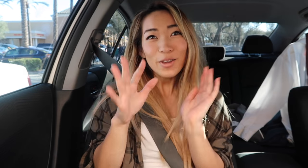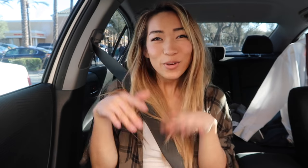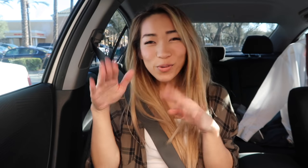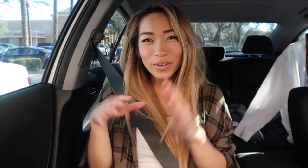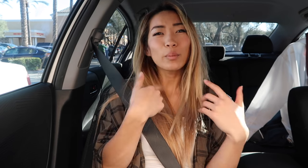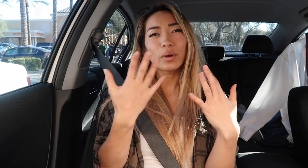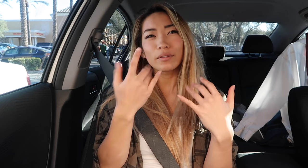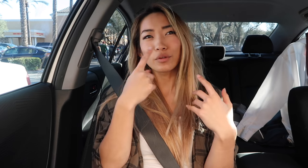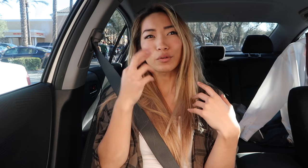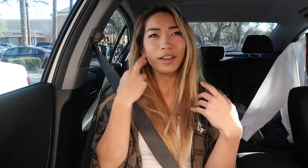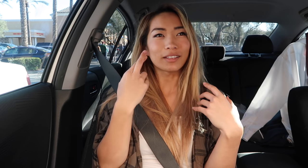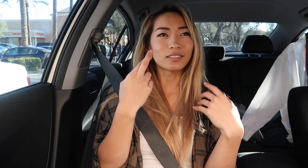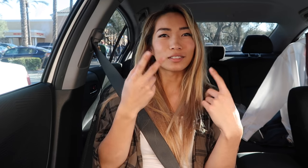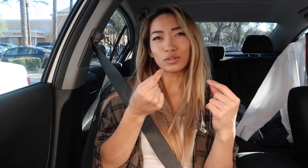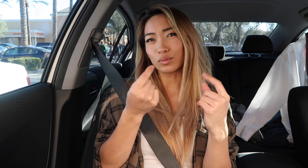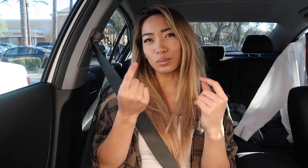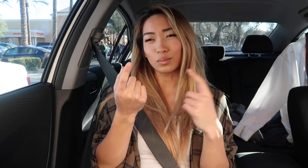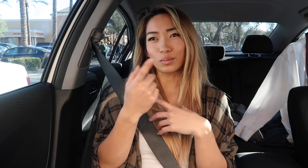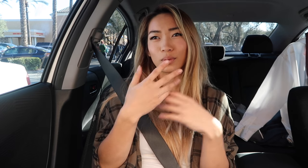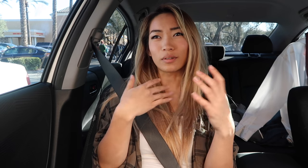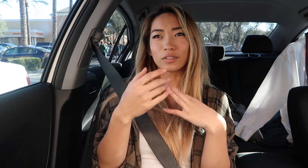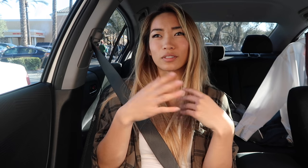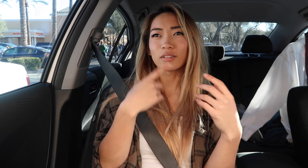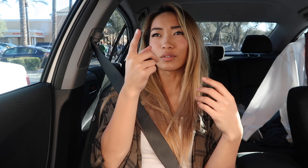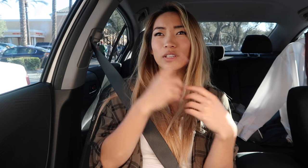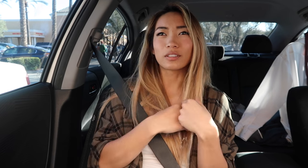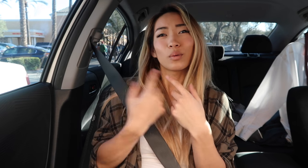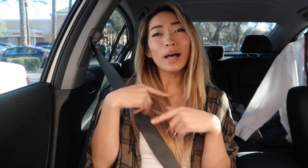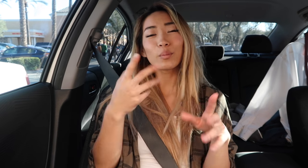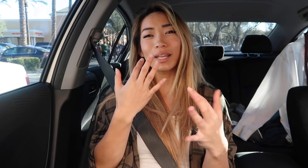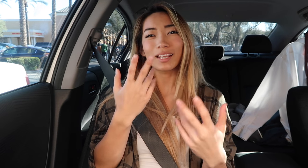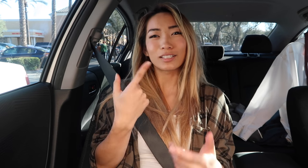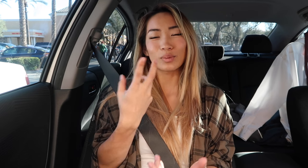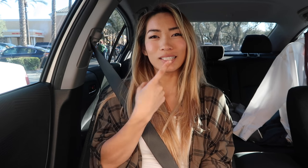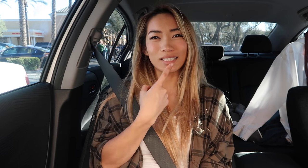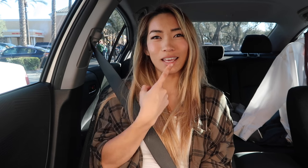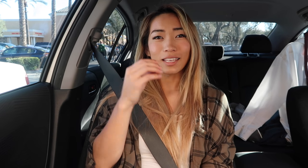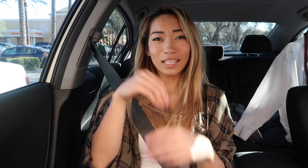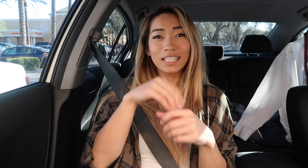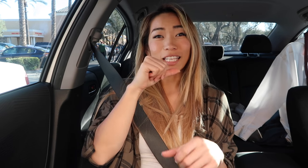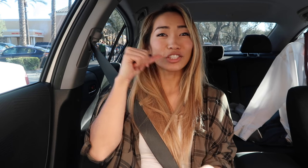Hello! I'm waiting for Ryan to do whatever over there While I'm waiting I just wanted to say